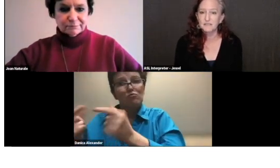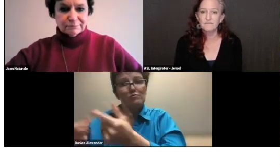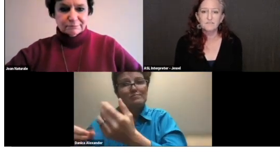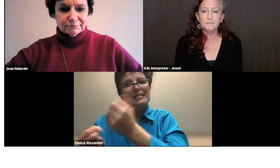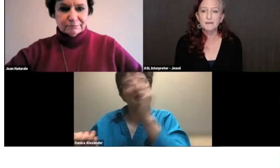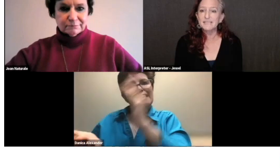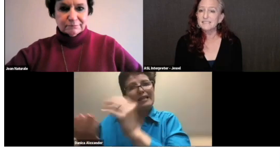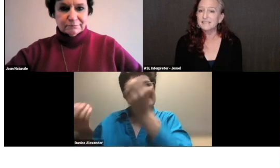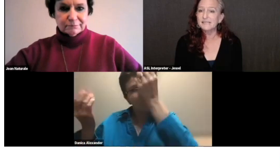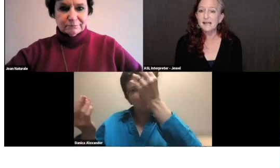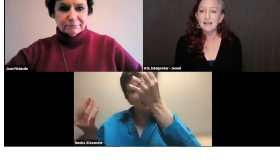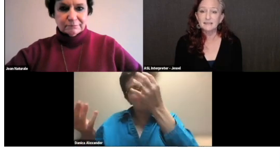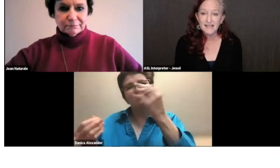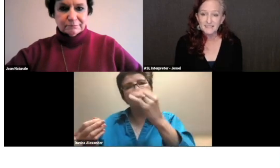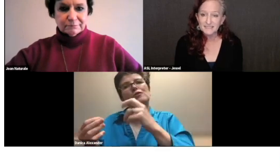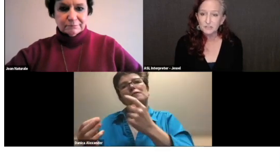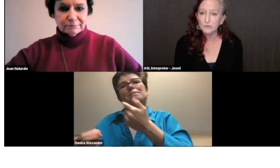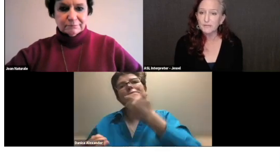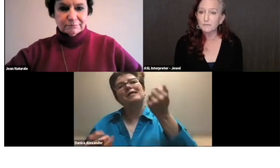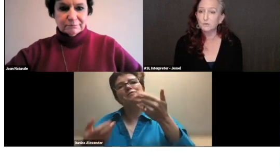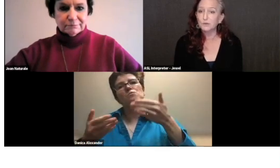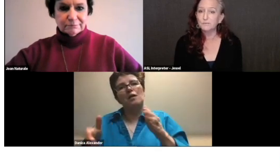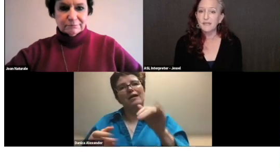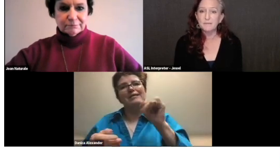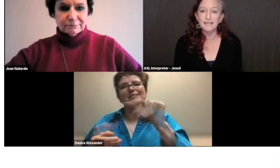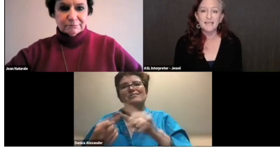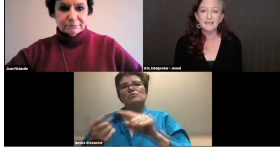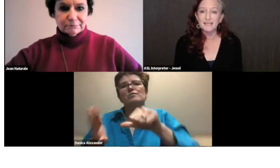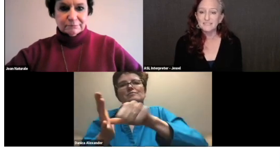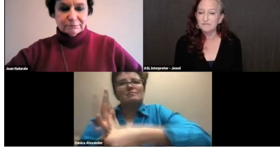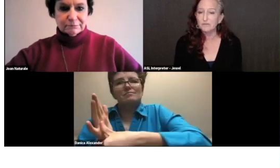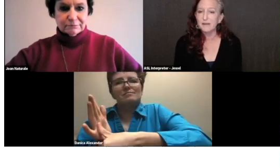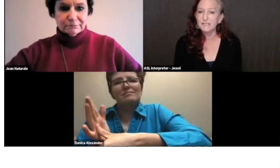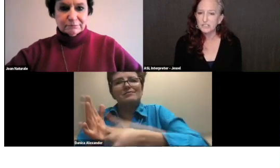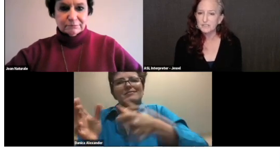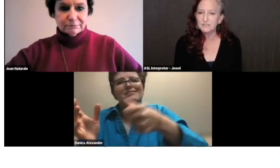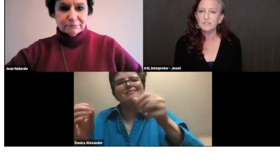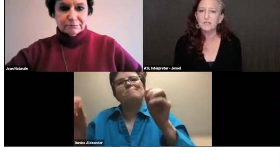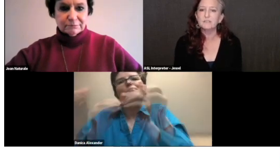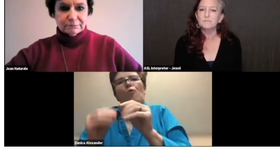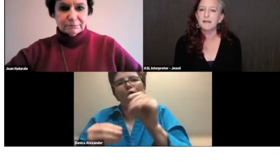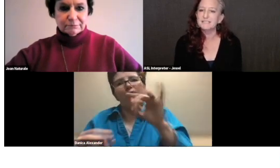So, if somebody is in a less extreme group, they may get less information so it's best